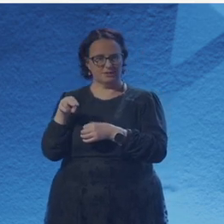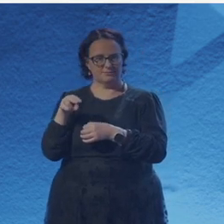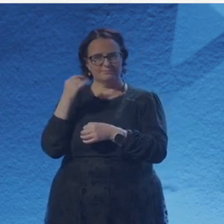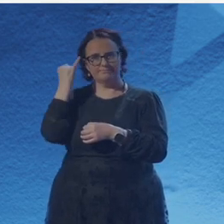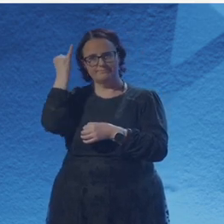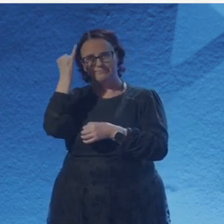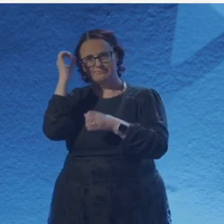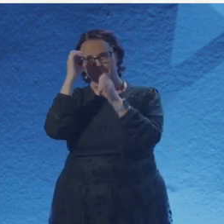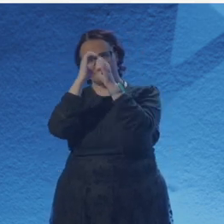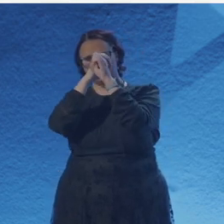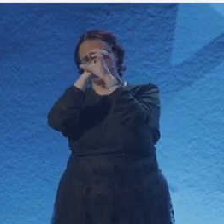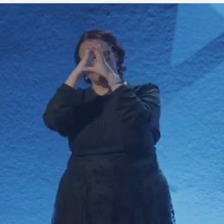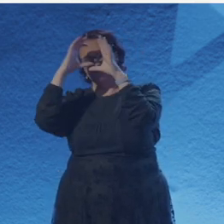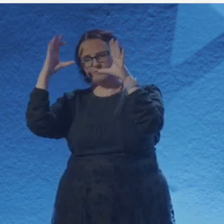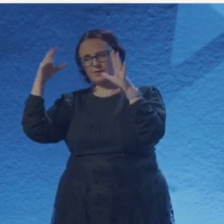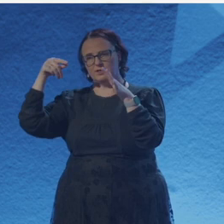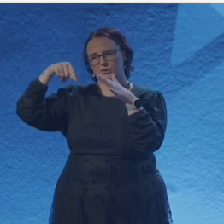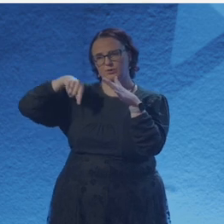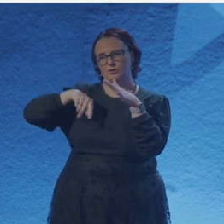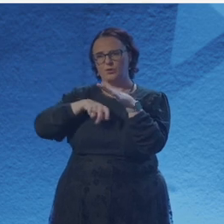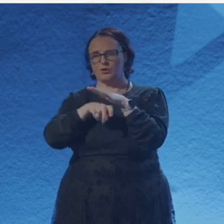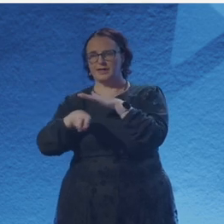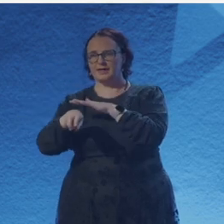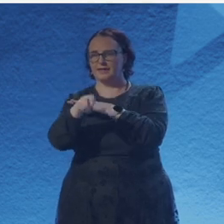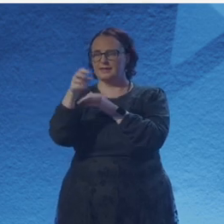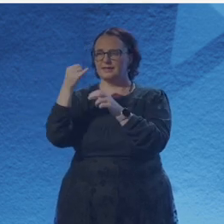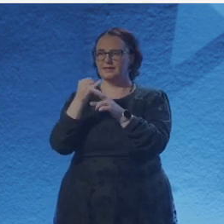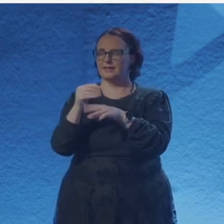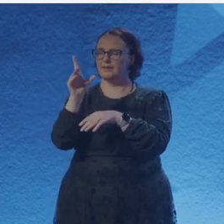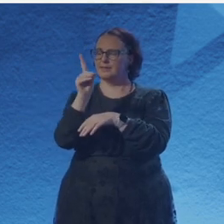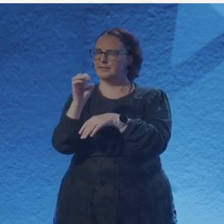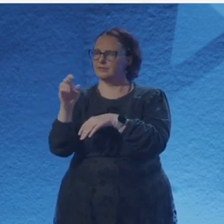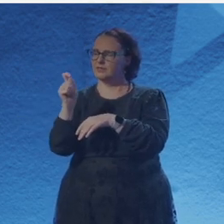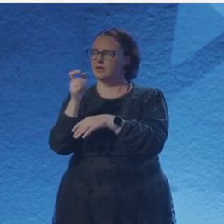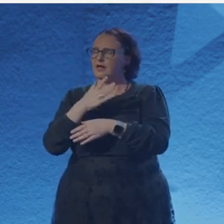for the markets, selling cups of blue glacier.